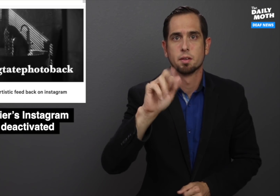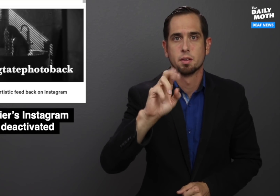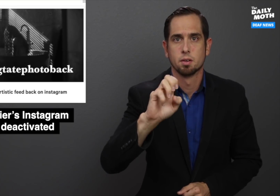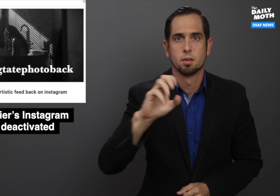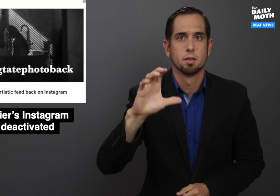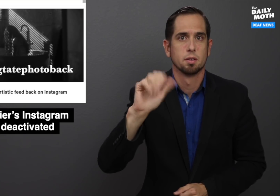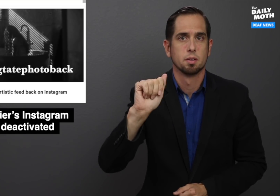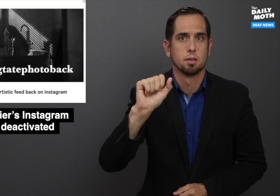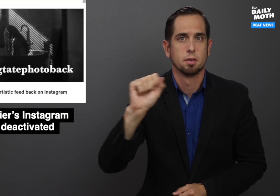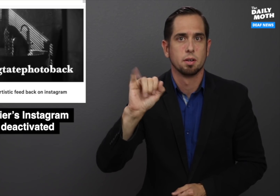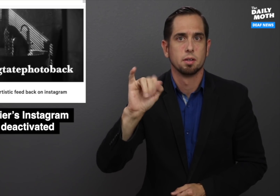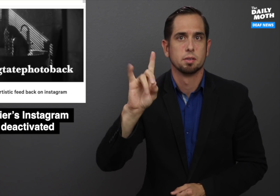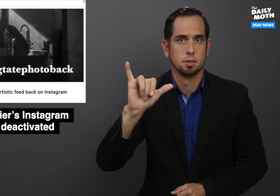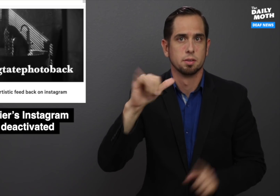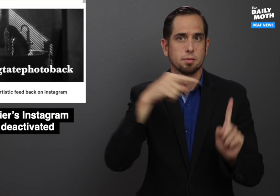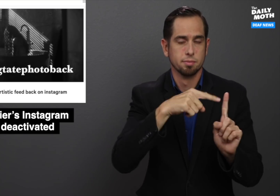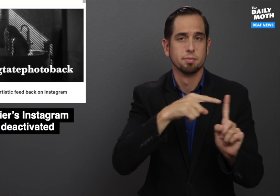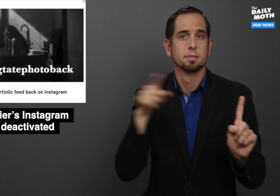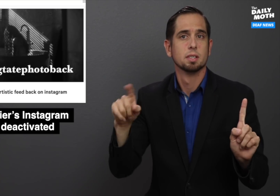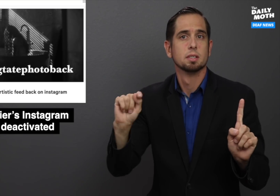as a "good friend and fellow photographer,"